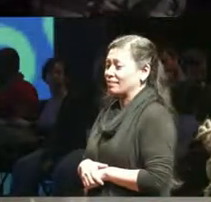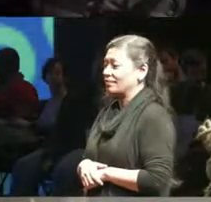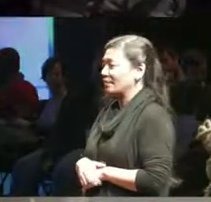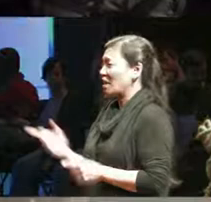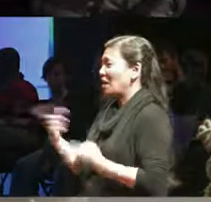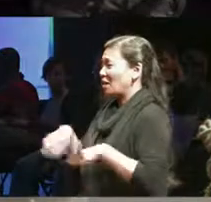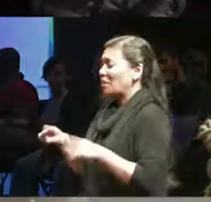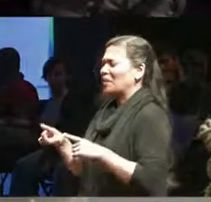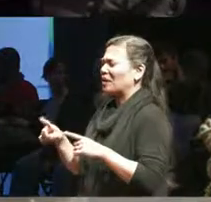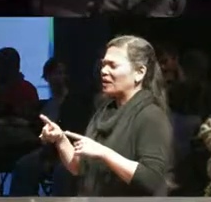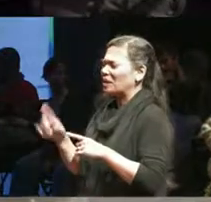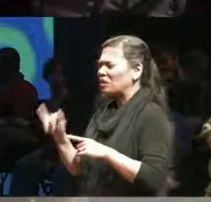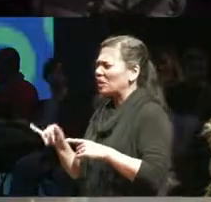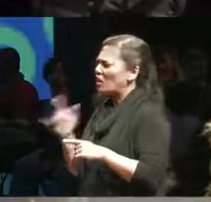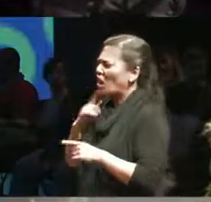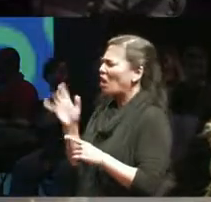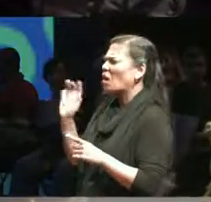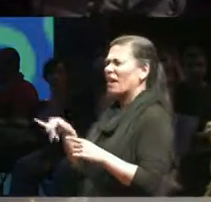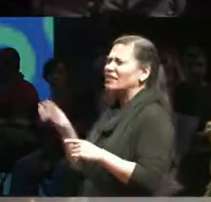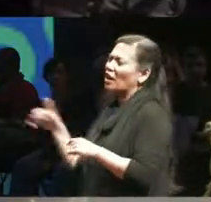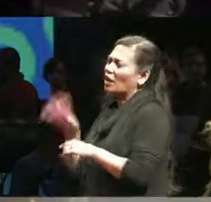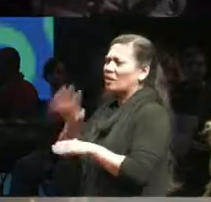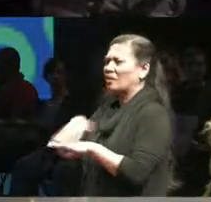they're like ,oh it's another Indian show and they want to do this and